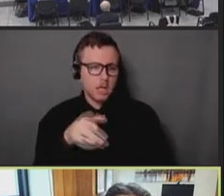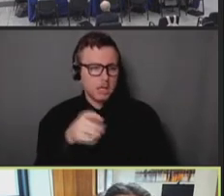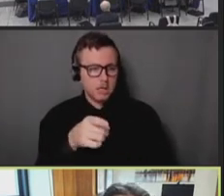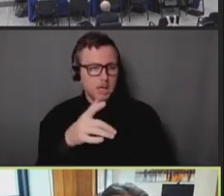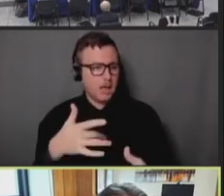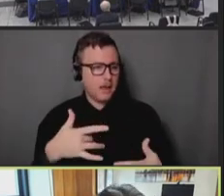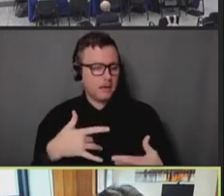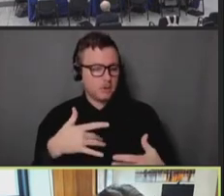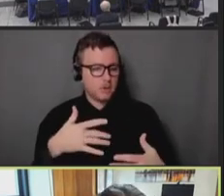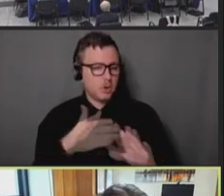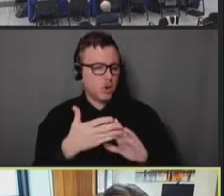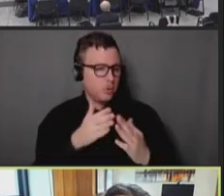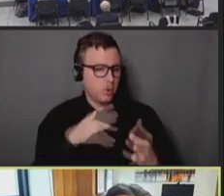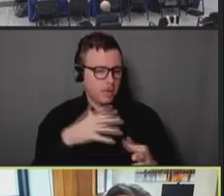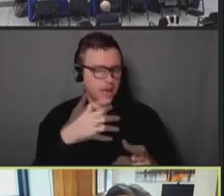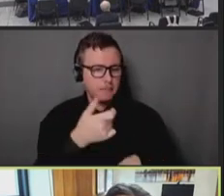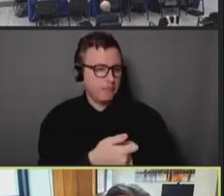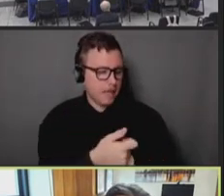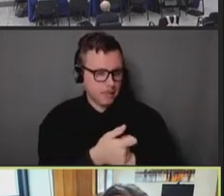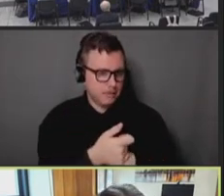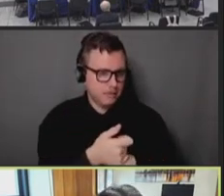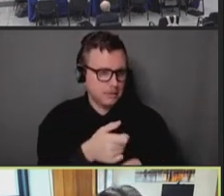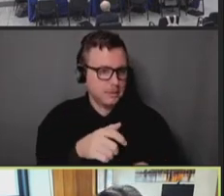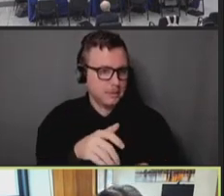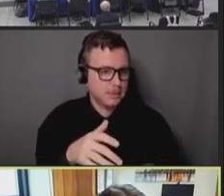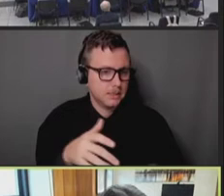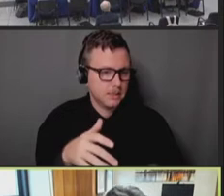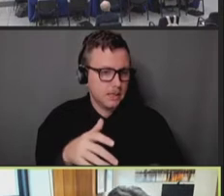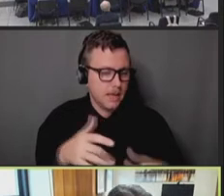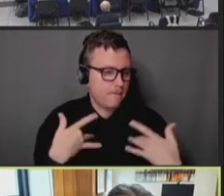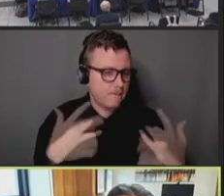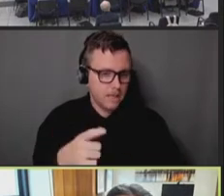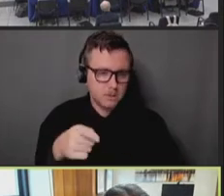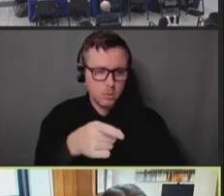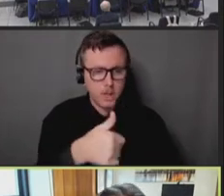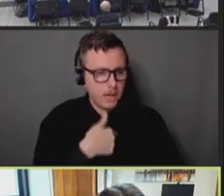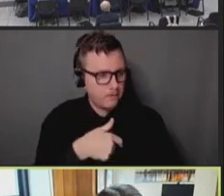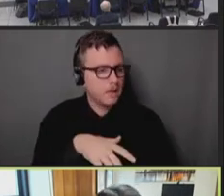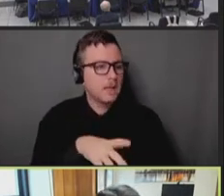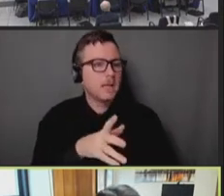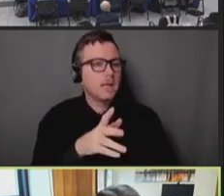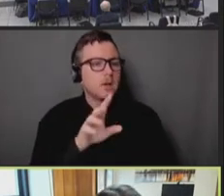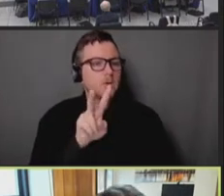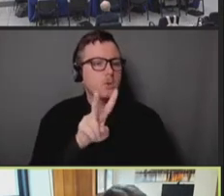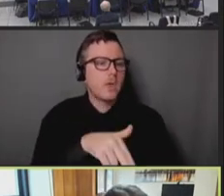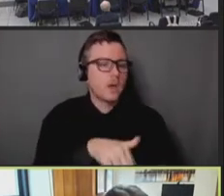engaged with over 27,000 people, addressing their questions, and offering additional information.